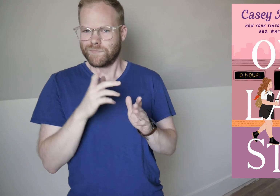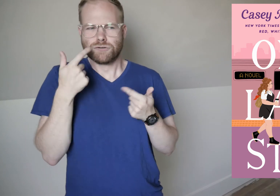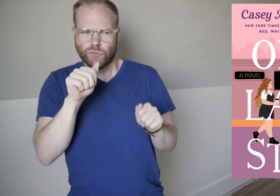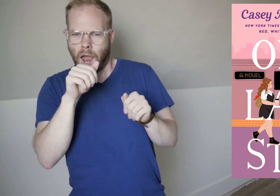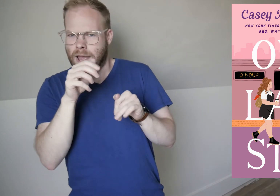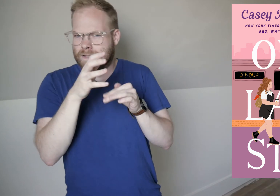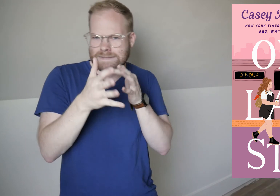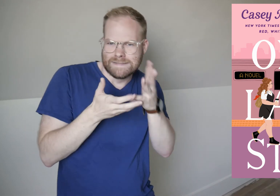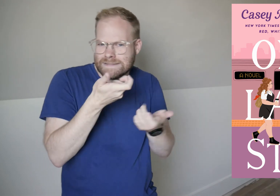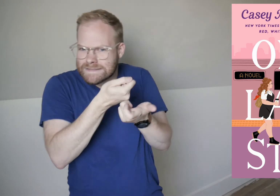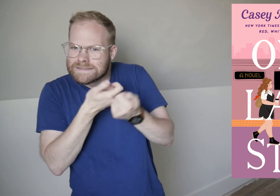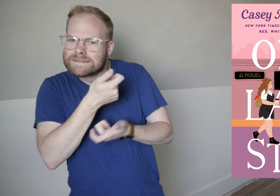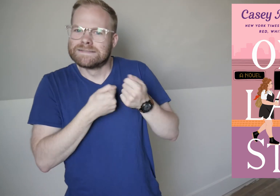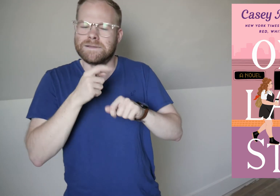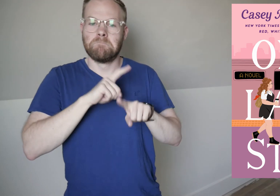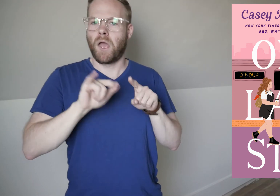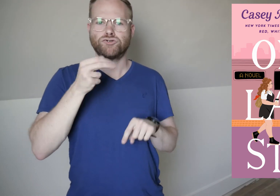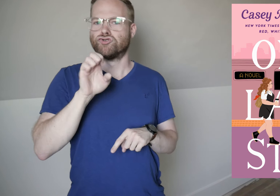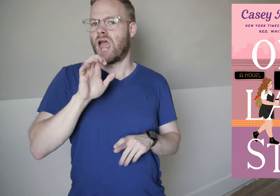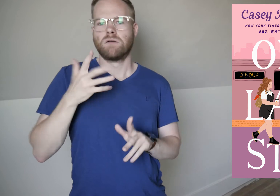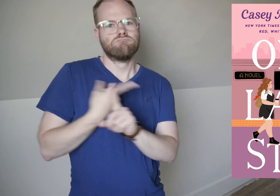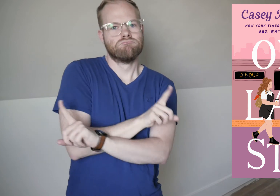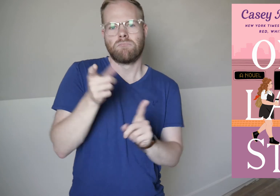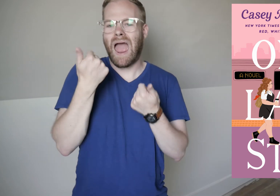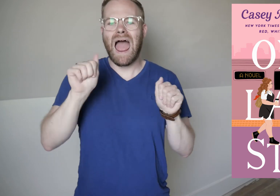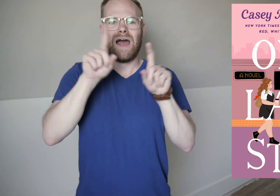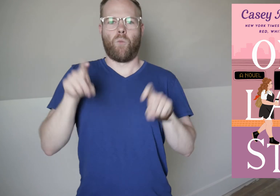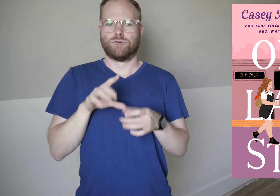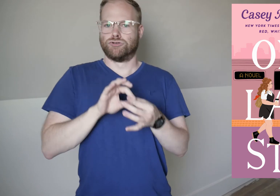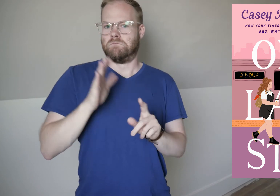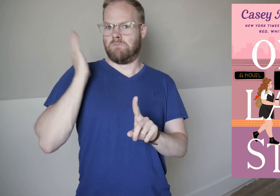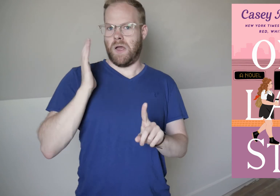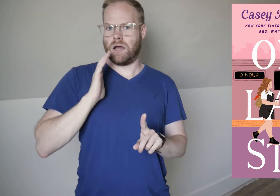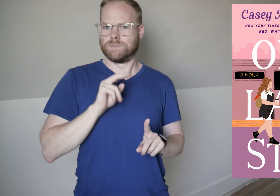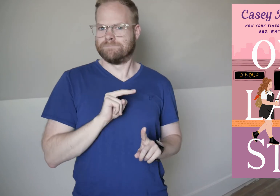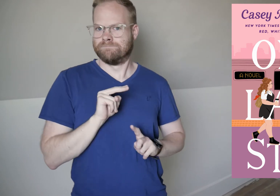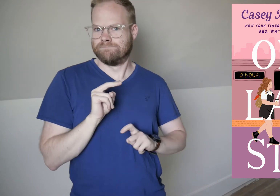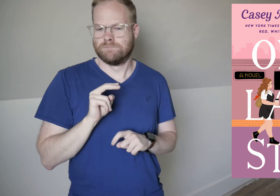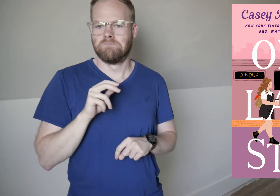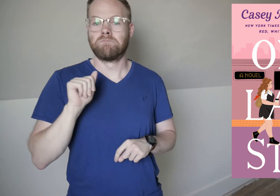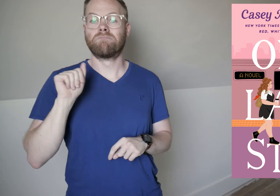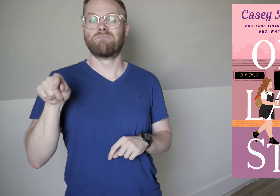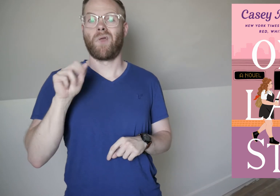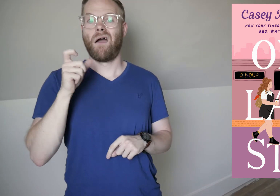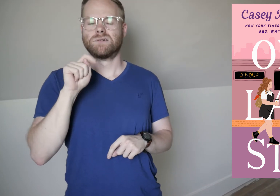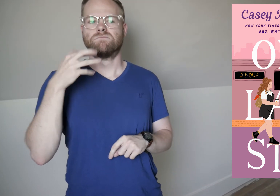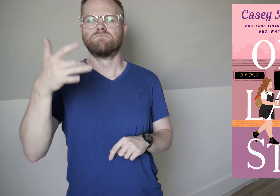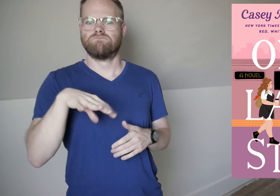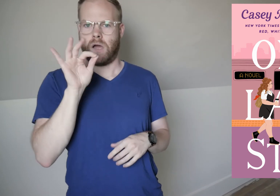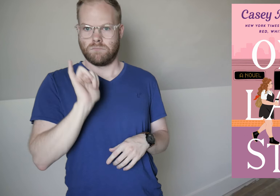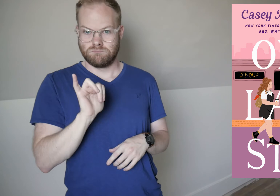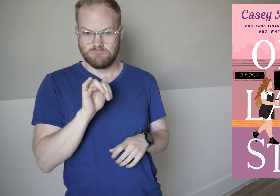August tries to learn more but Jane evades almost any questions about her past, and August eventually discovers that